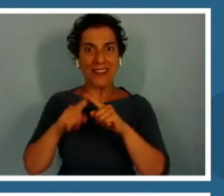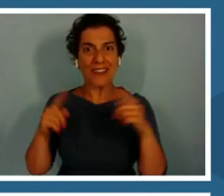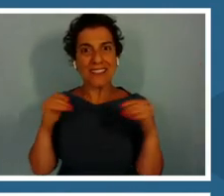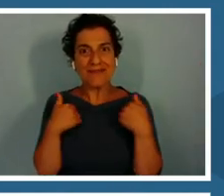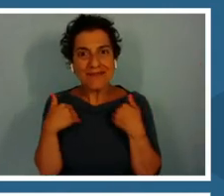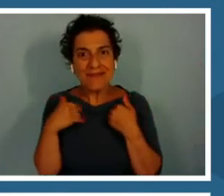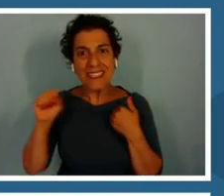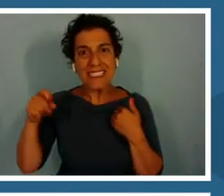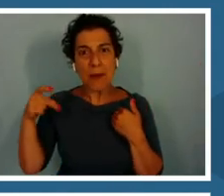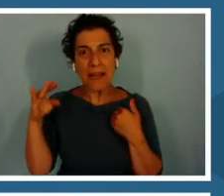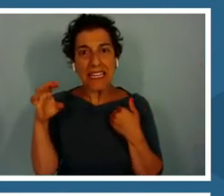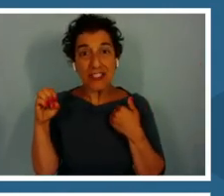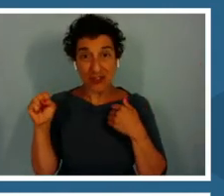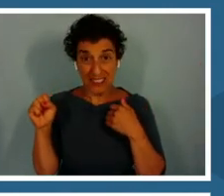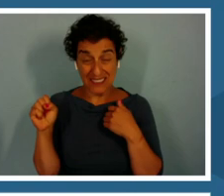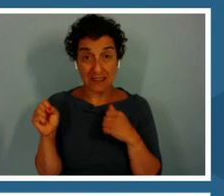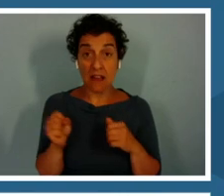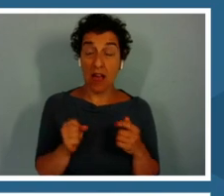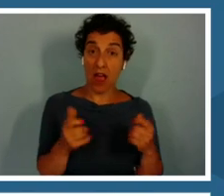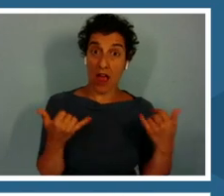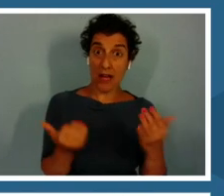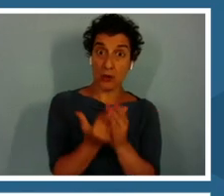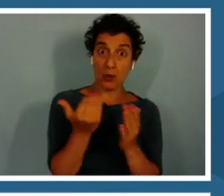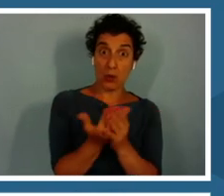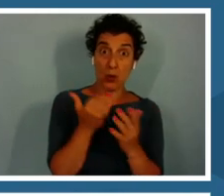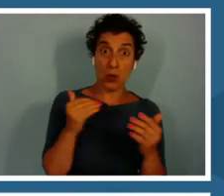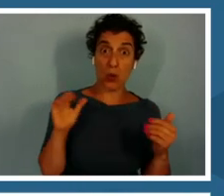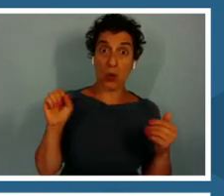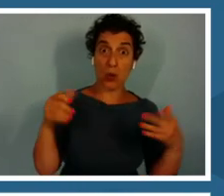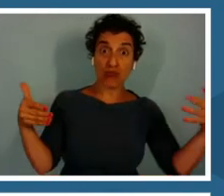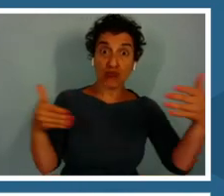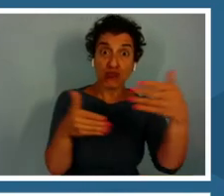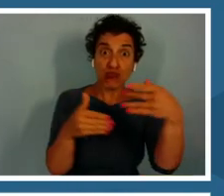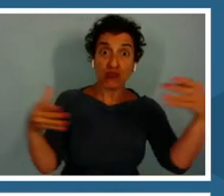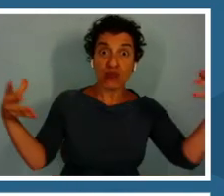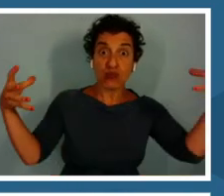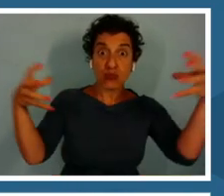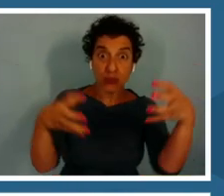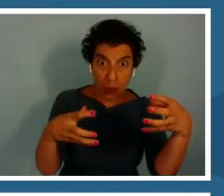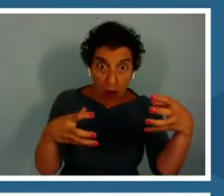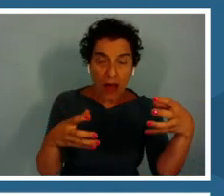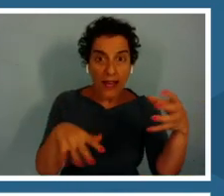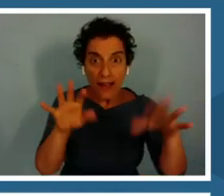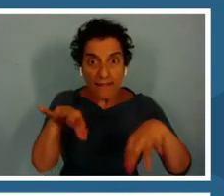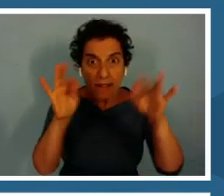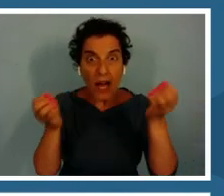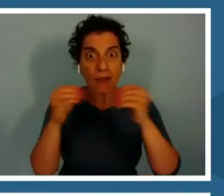By bringing new sea life, they are able to find more to search and discover.